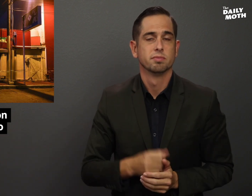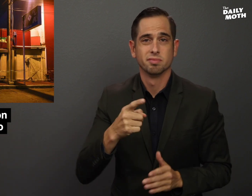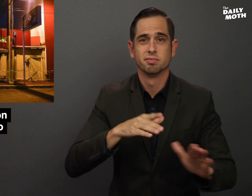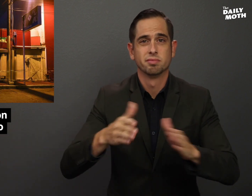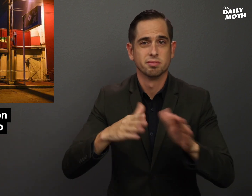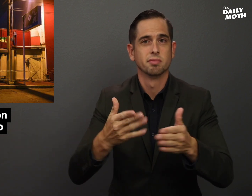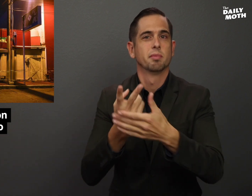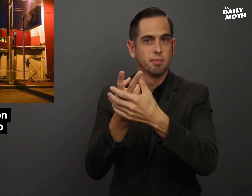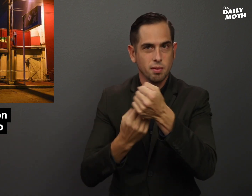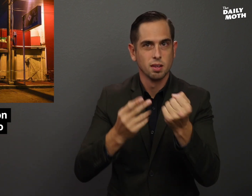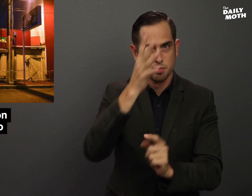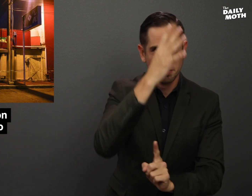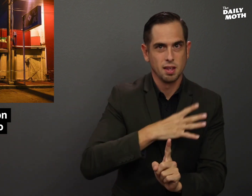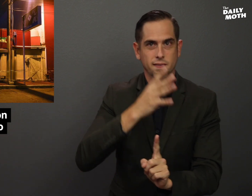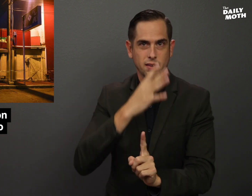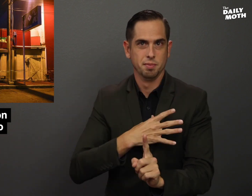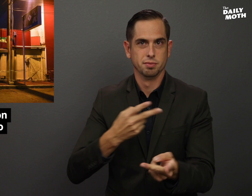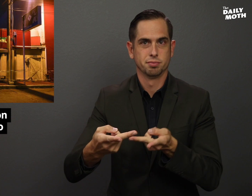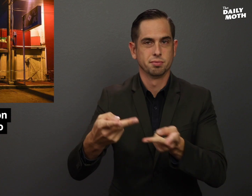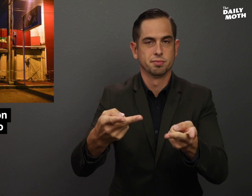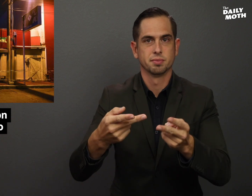There were both male and female victims.